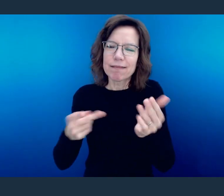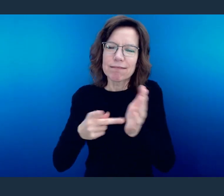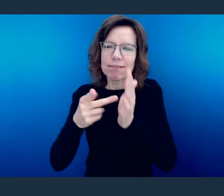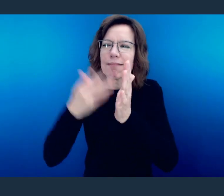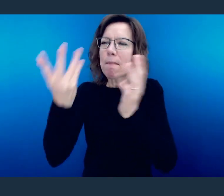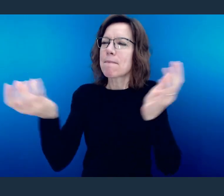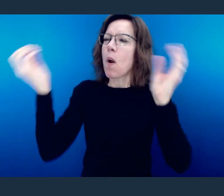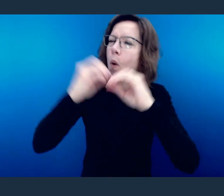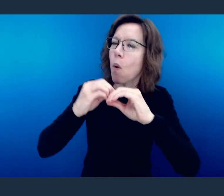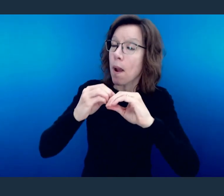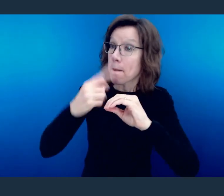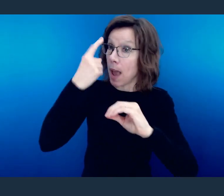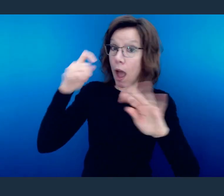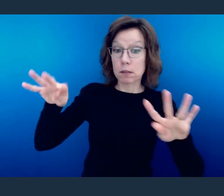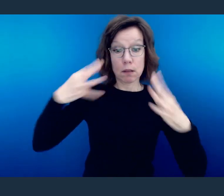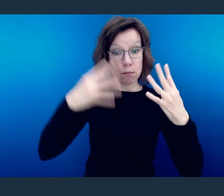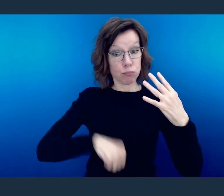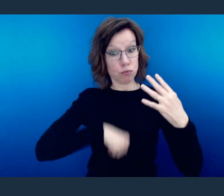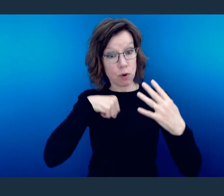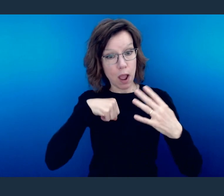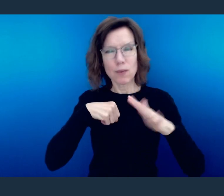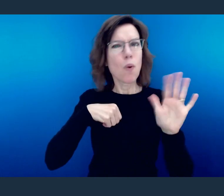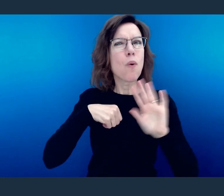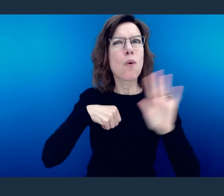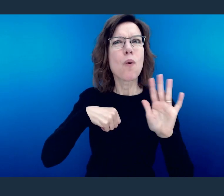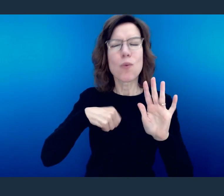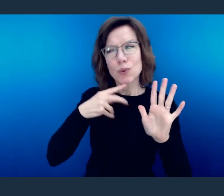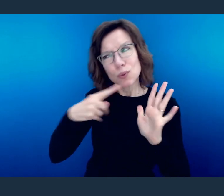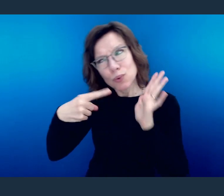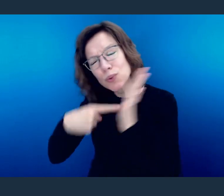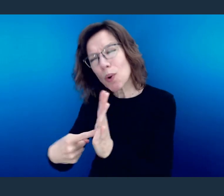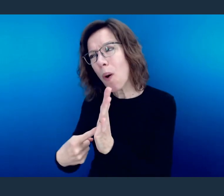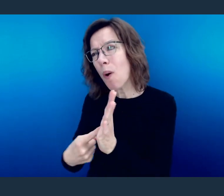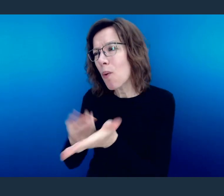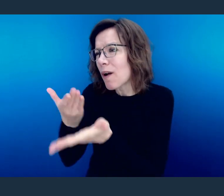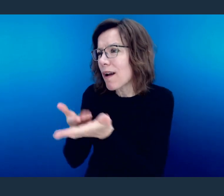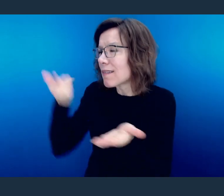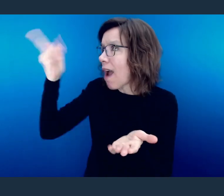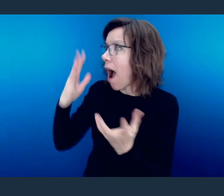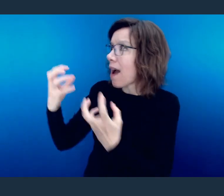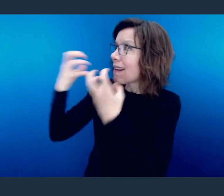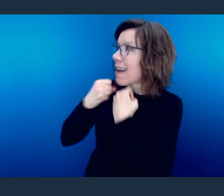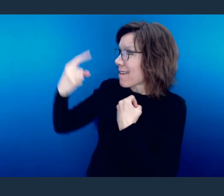Not as a means of pride for myself but as a means of showing you what God has done for